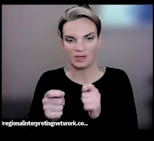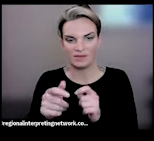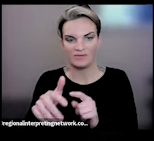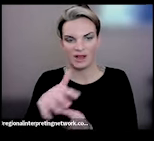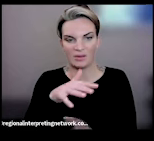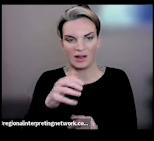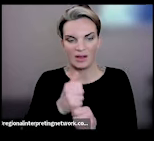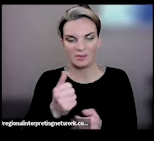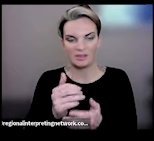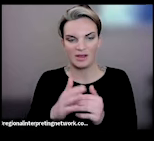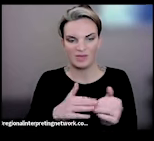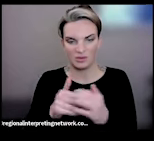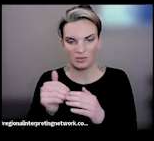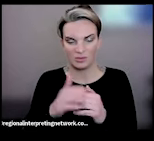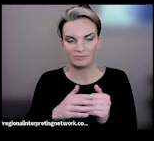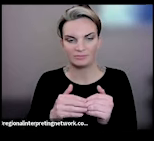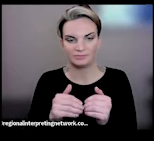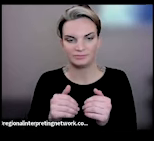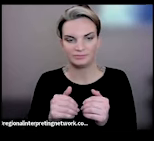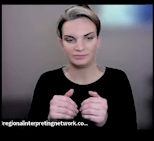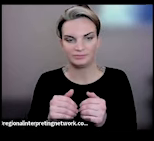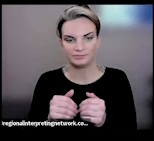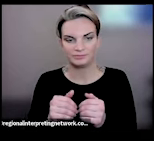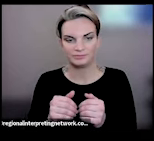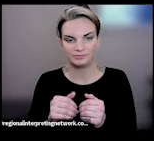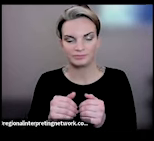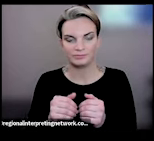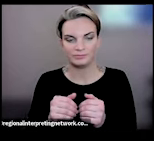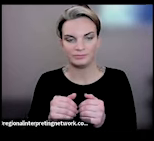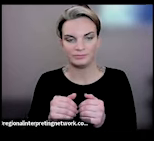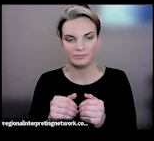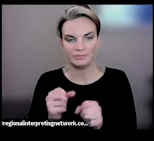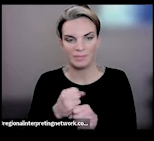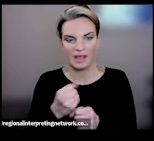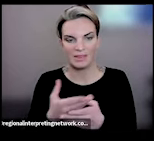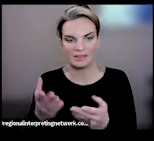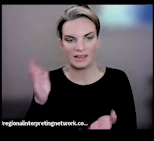environment in the first place that makes things a little less scary if you're trying new